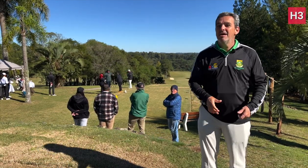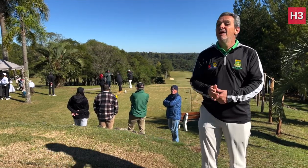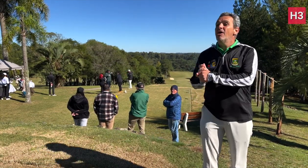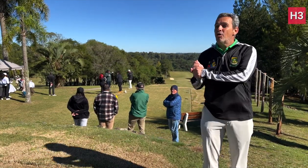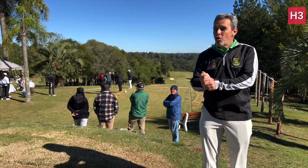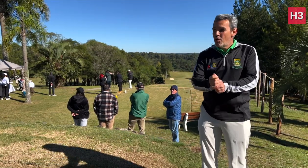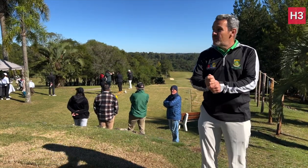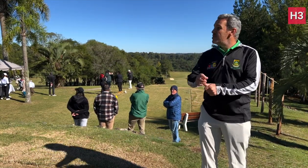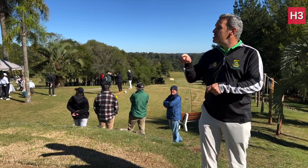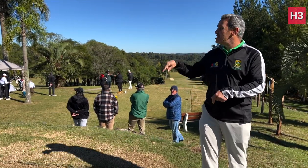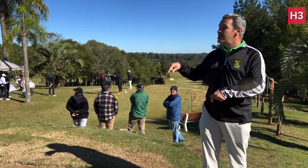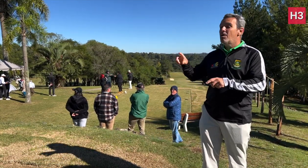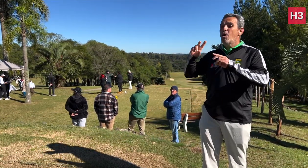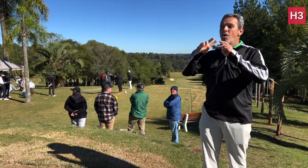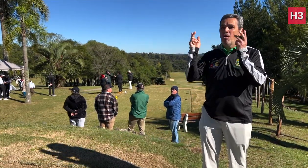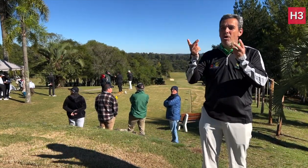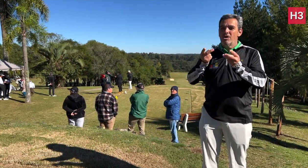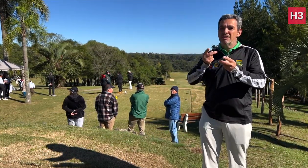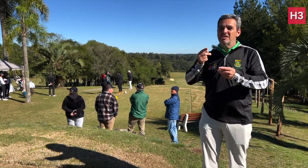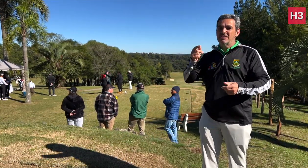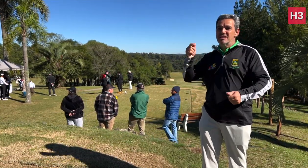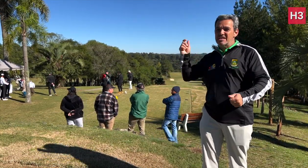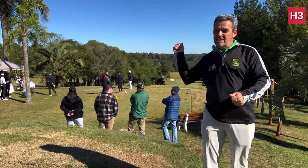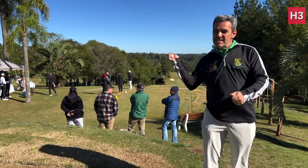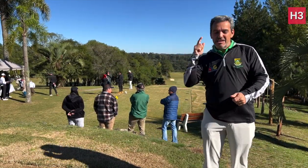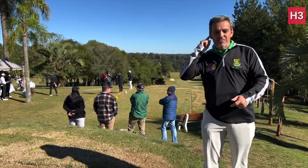It’s my third Deaflymics here.